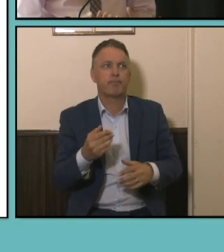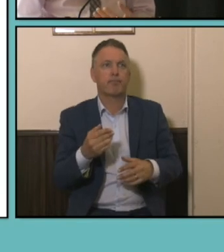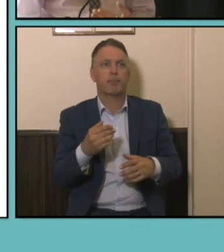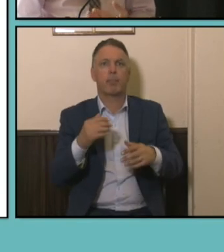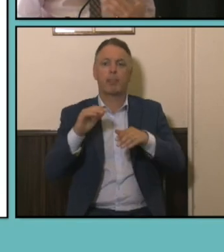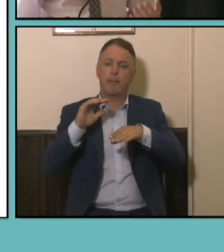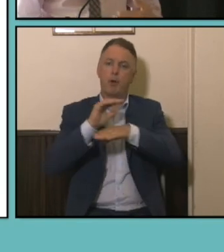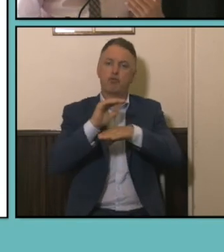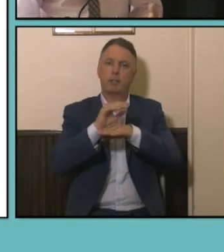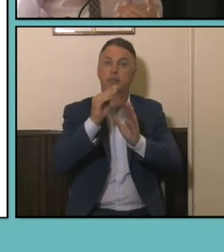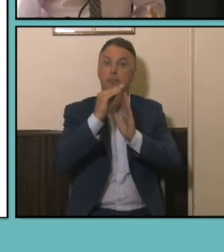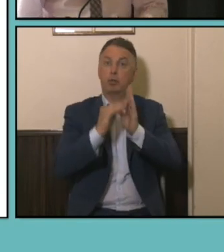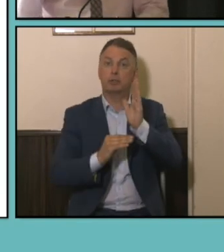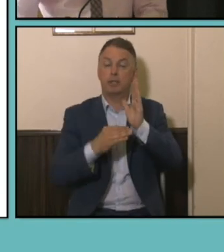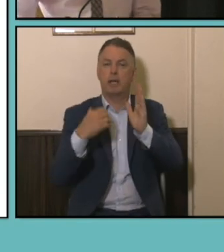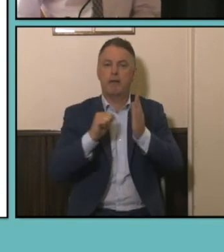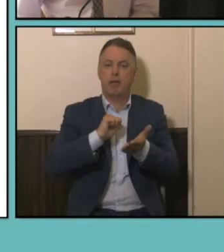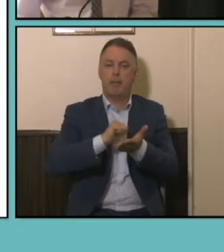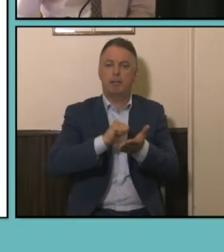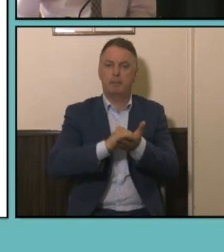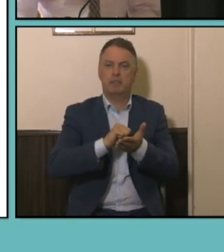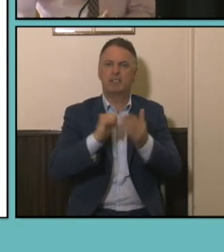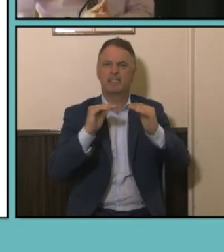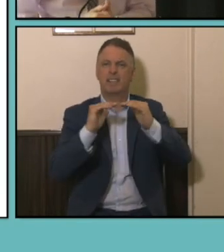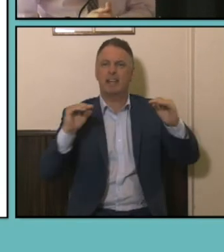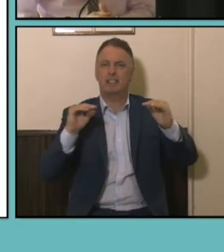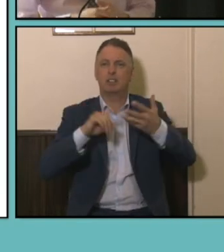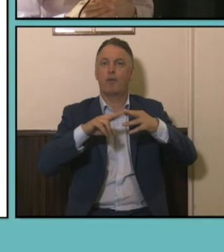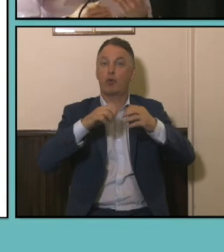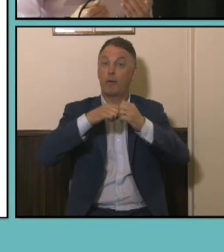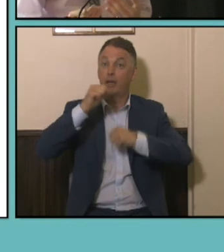policy sets minimum educational attainment standards so that does skew